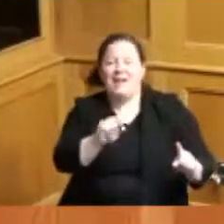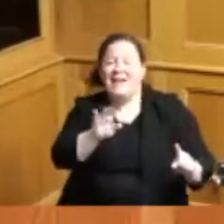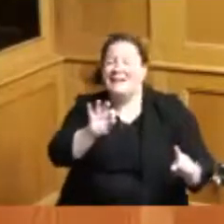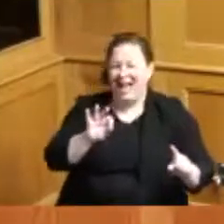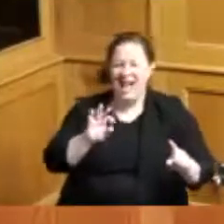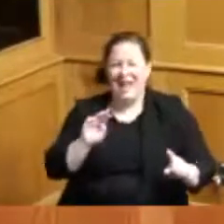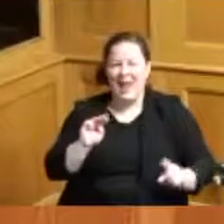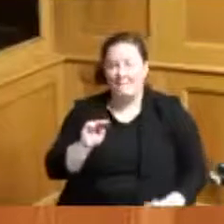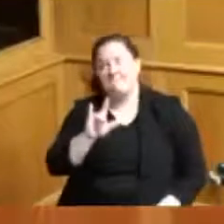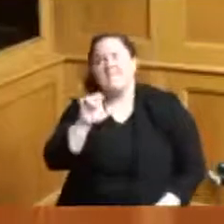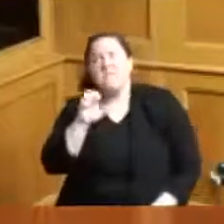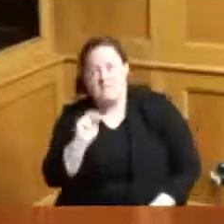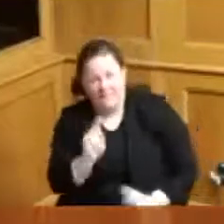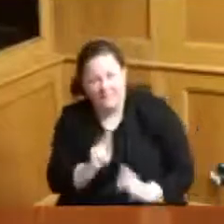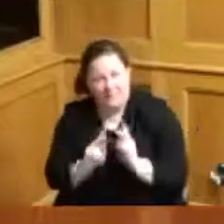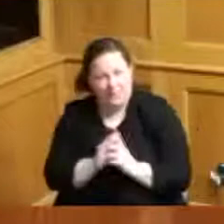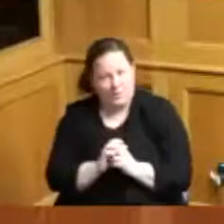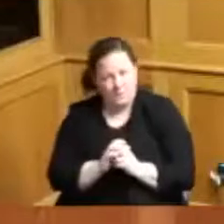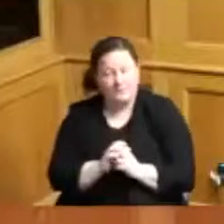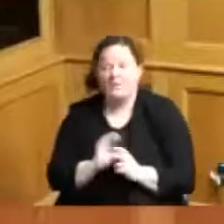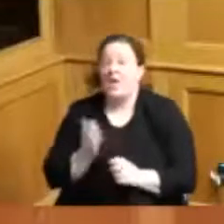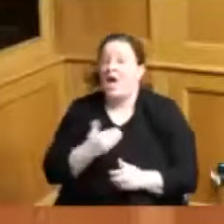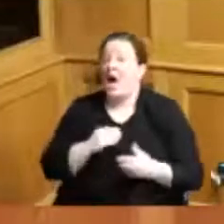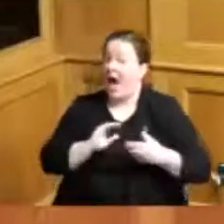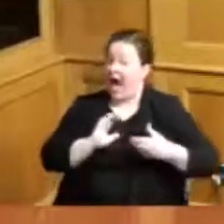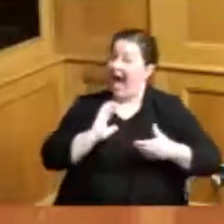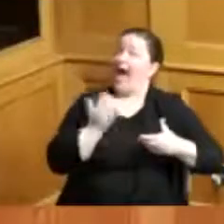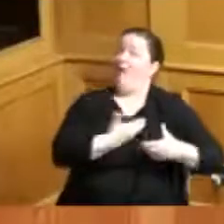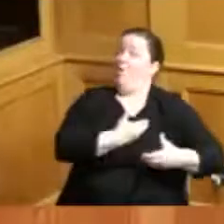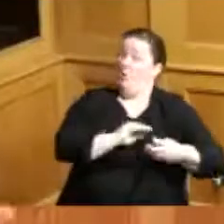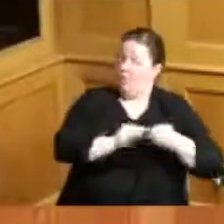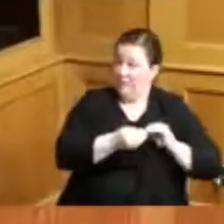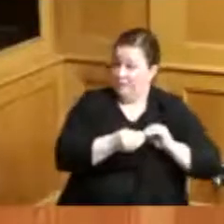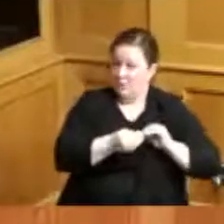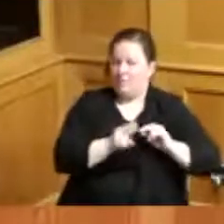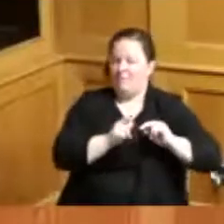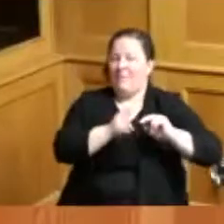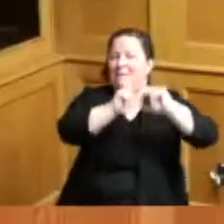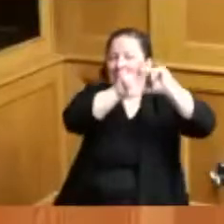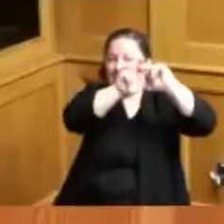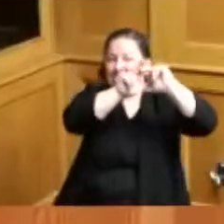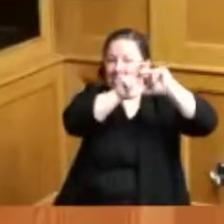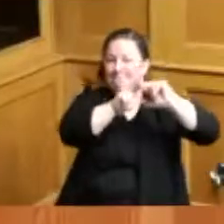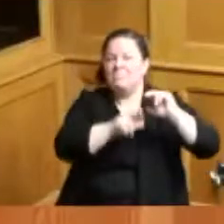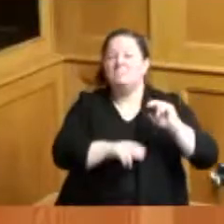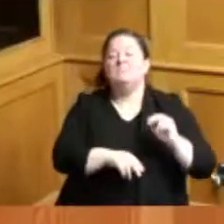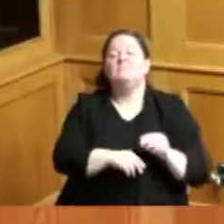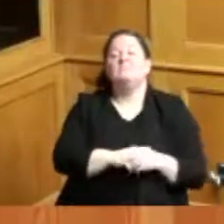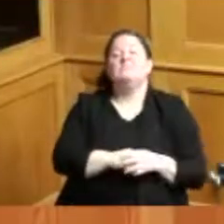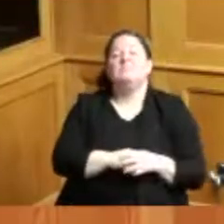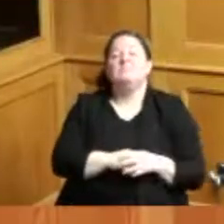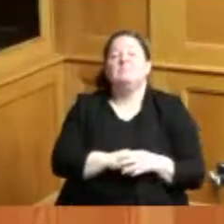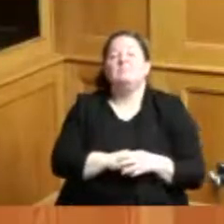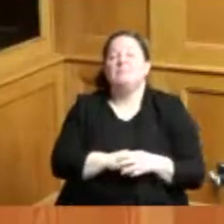so our numbers are increasing you know I remember I want I won't state the day because I didn't